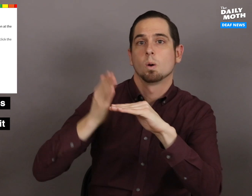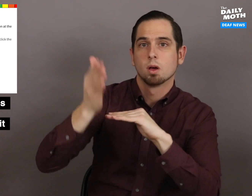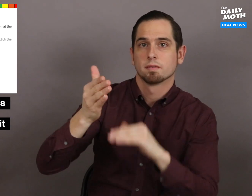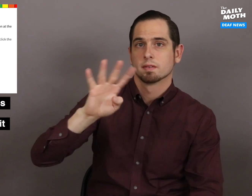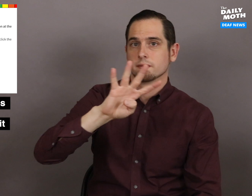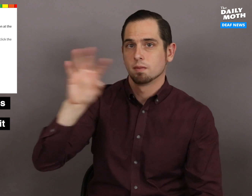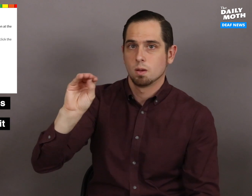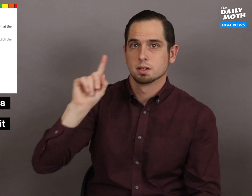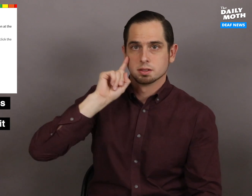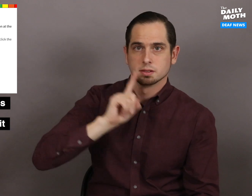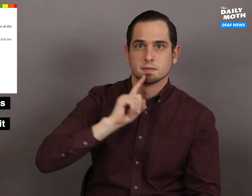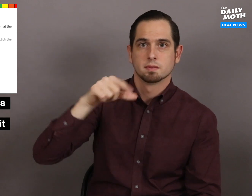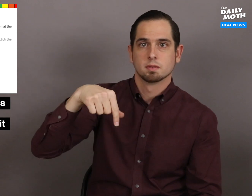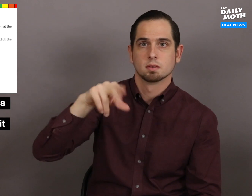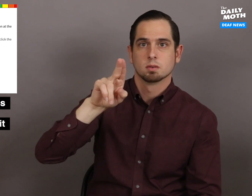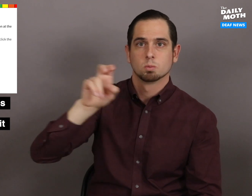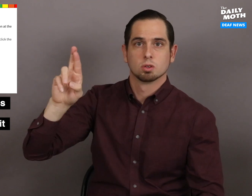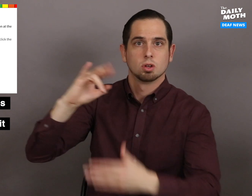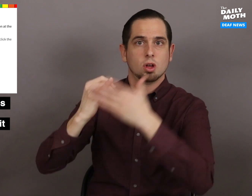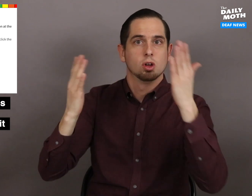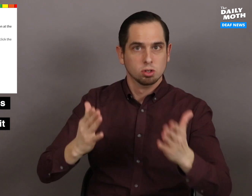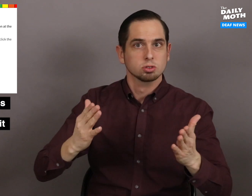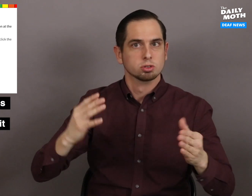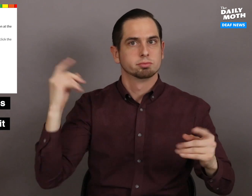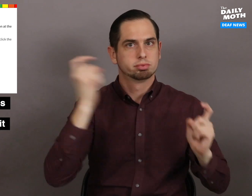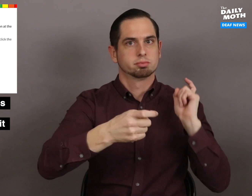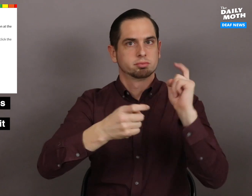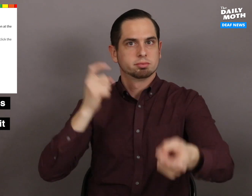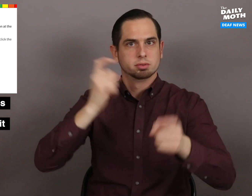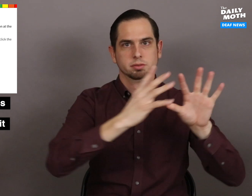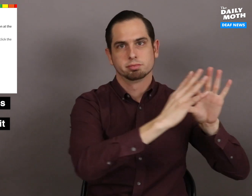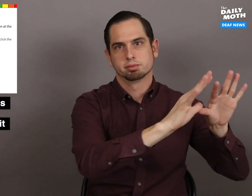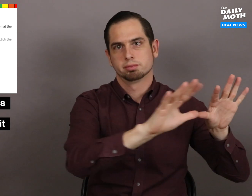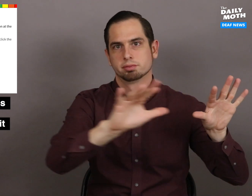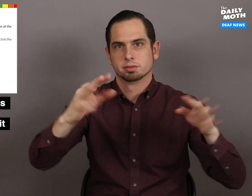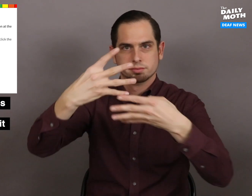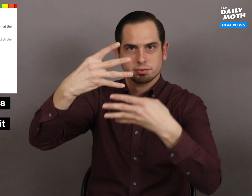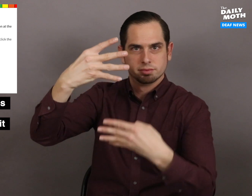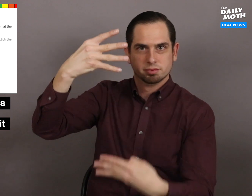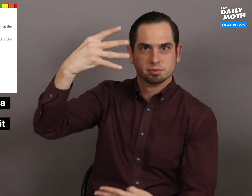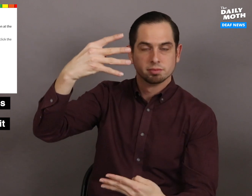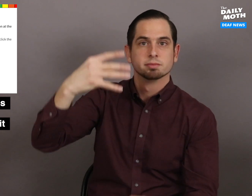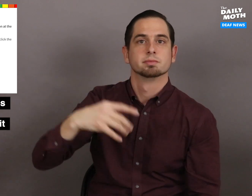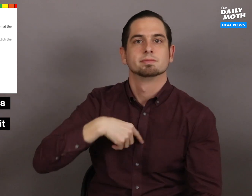Over 40 Deaf Queer artists contributed to the collection.